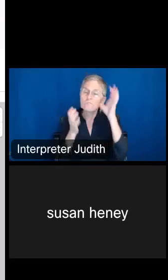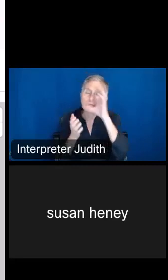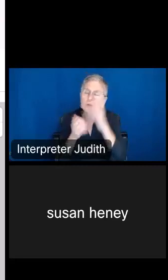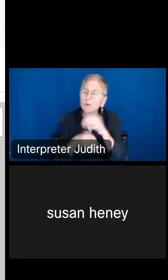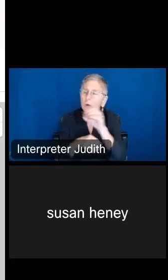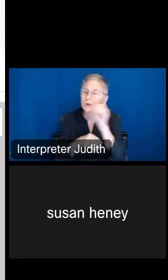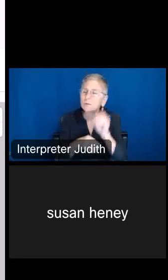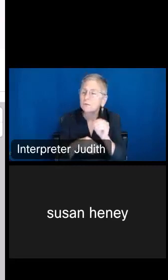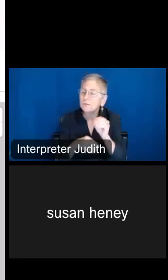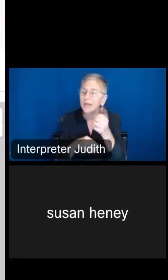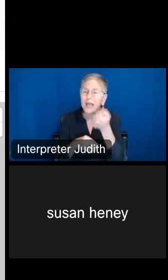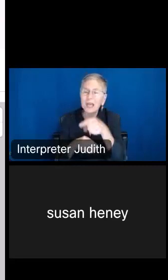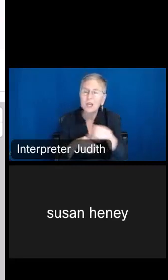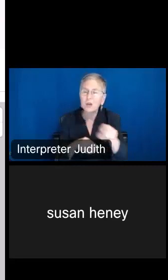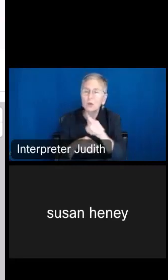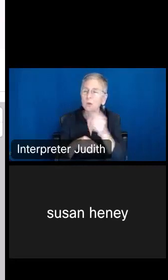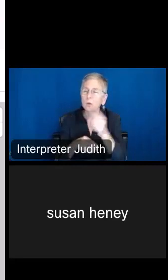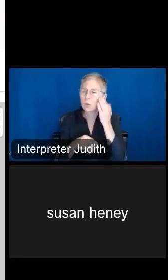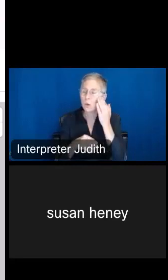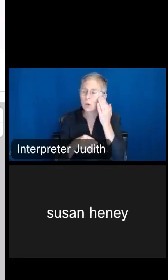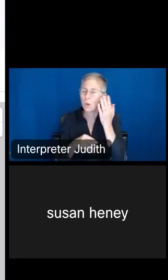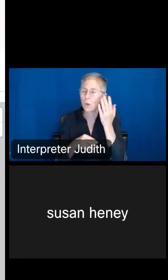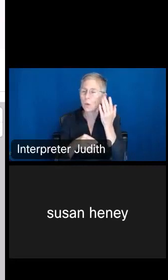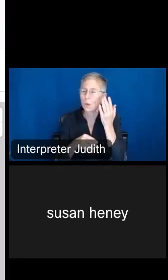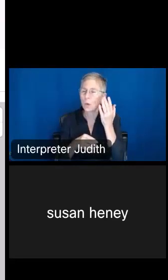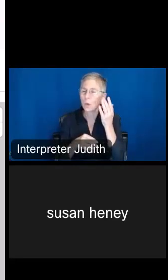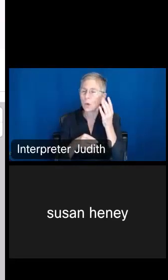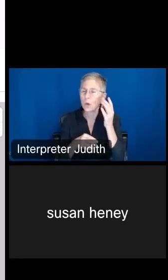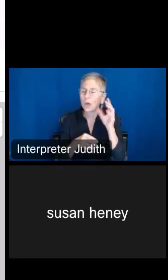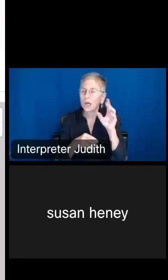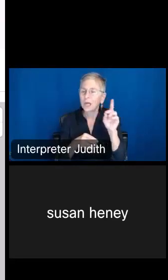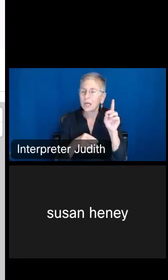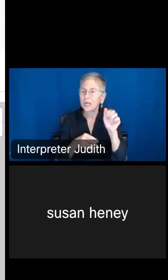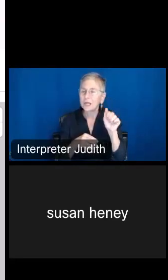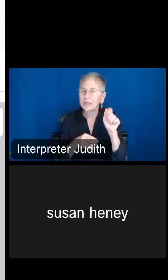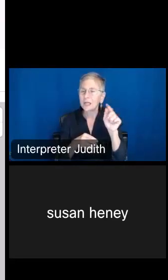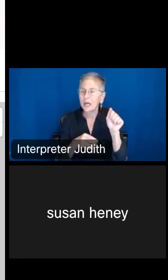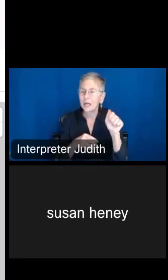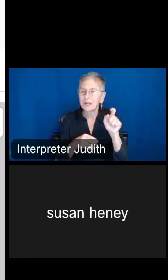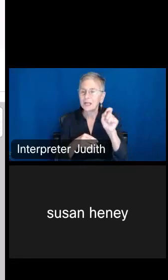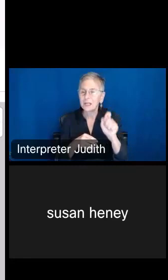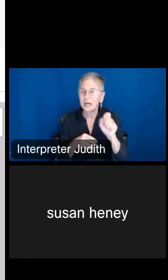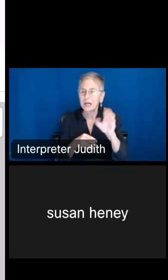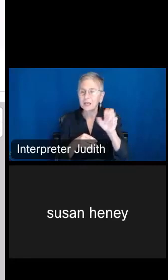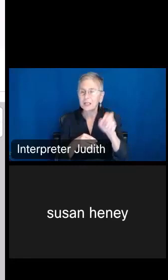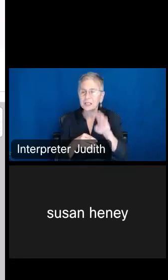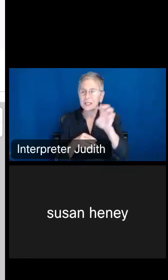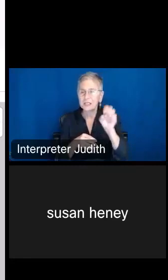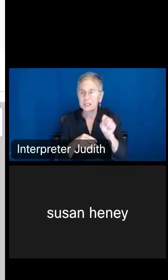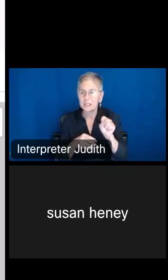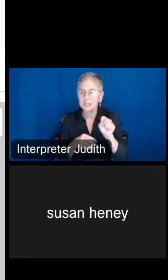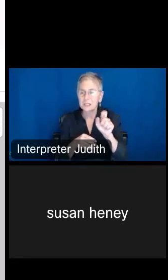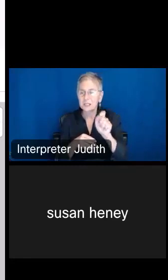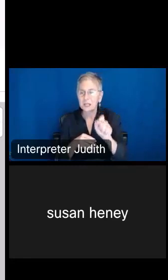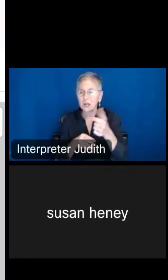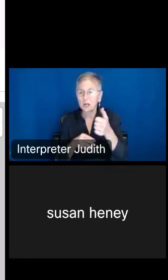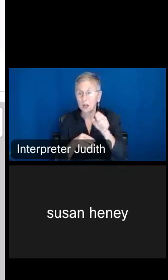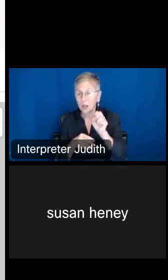you who are familiar with data at census.gov knows that, the percentages are listed towards